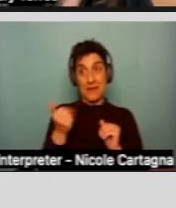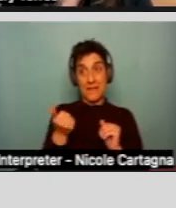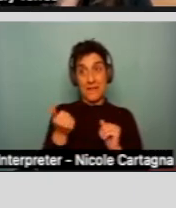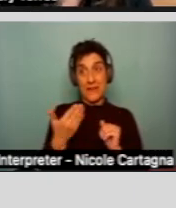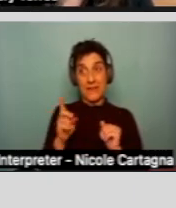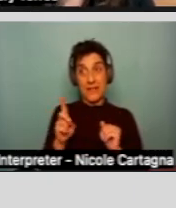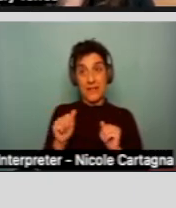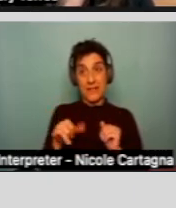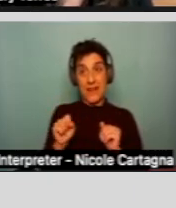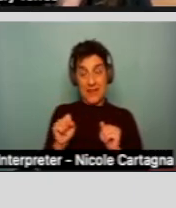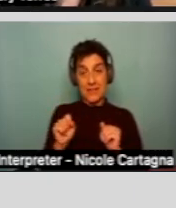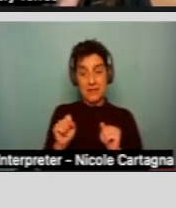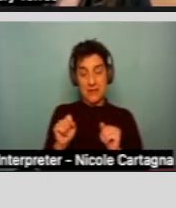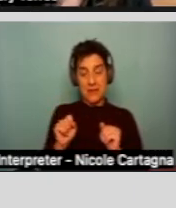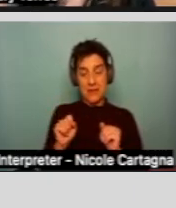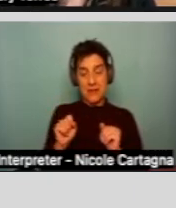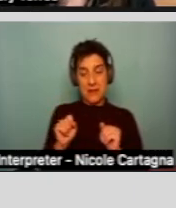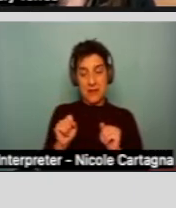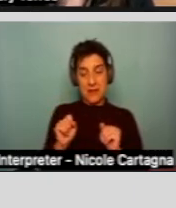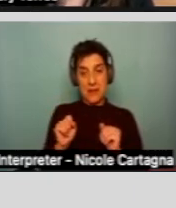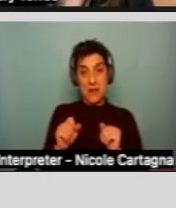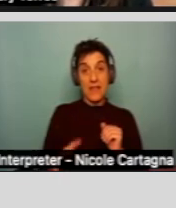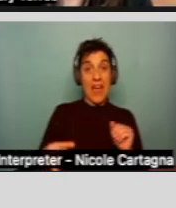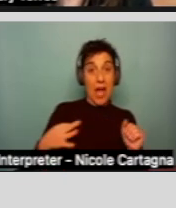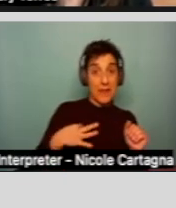It must be held within the applicant or the parent's native language.